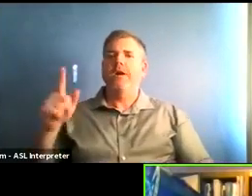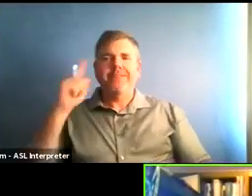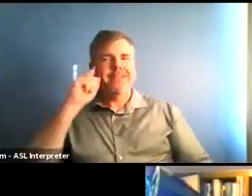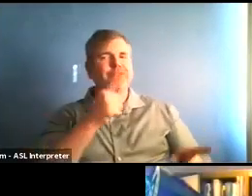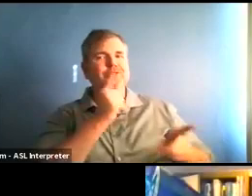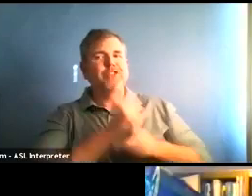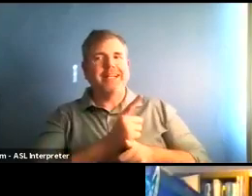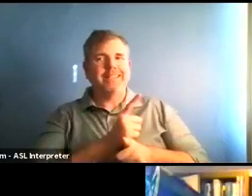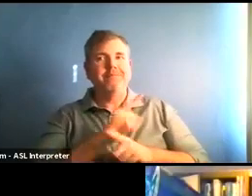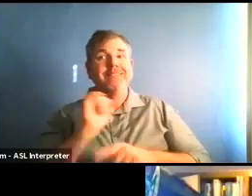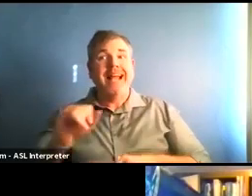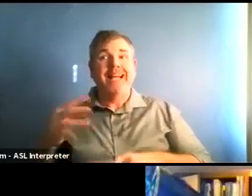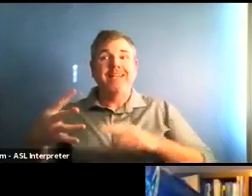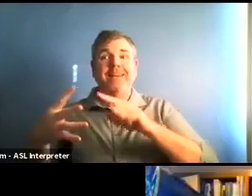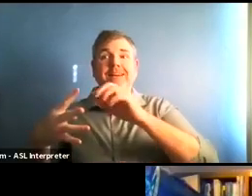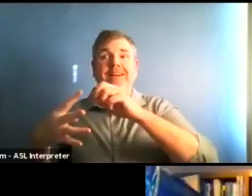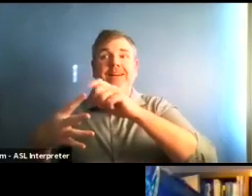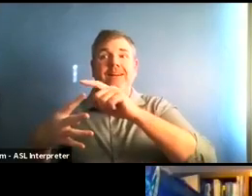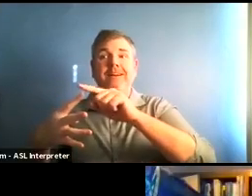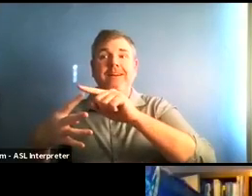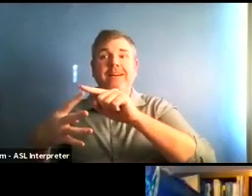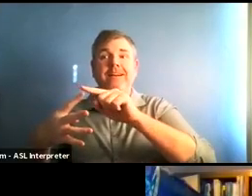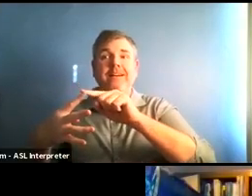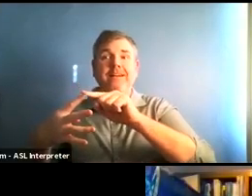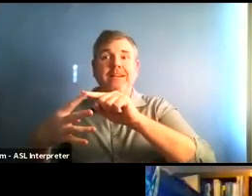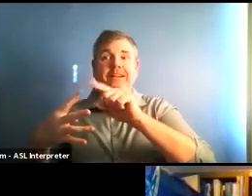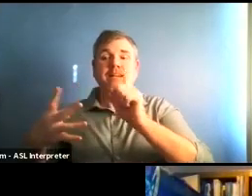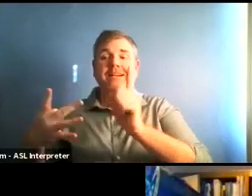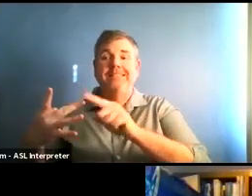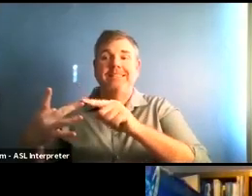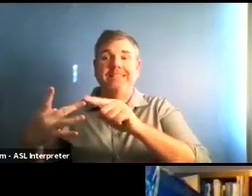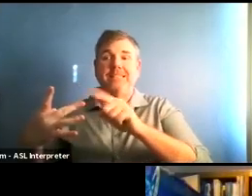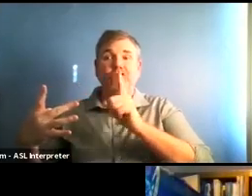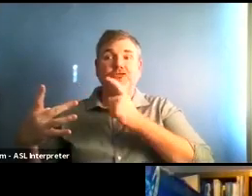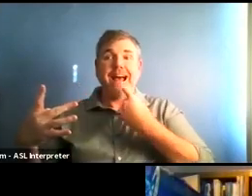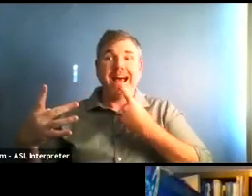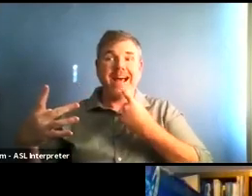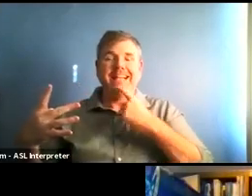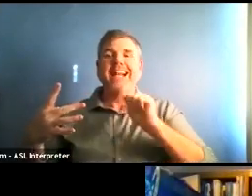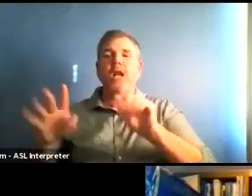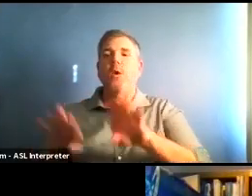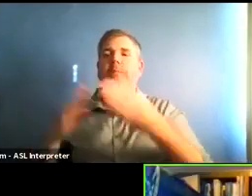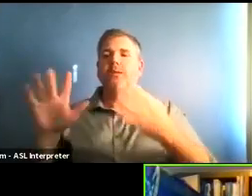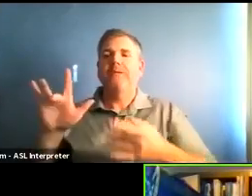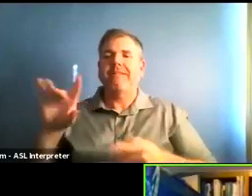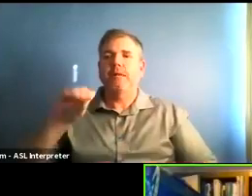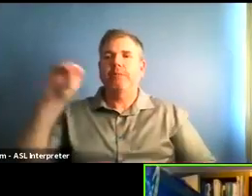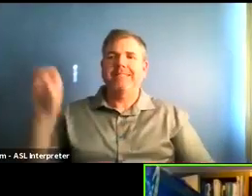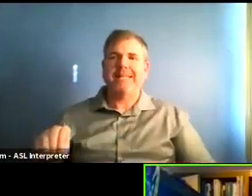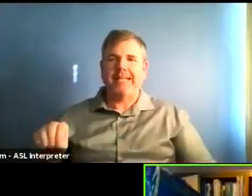OK, we'll double check, so we'll double check on that and we can post that as well. Yeah, OK.